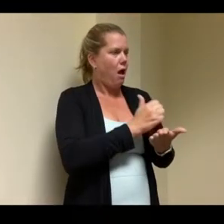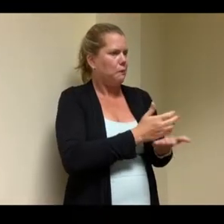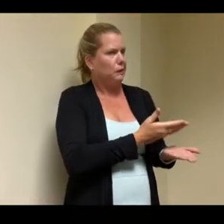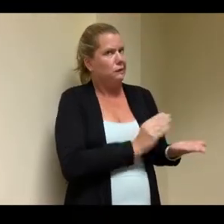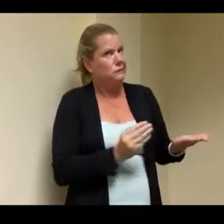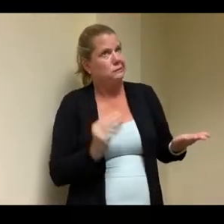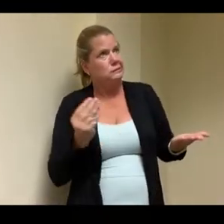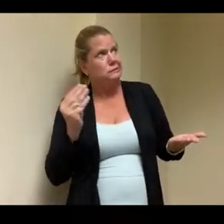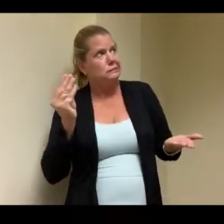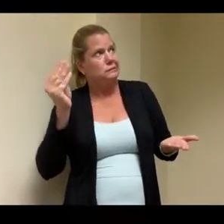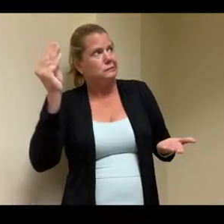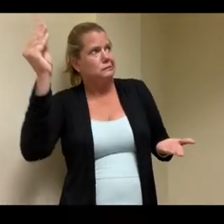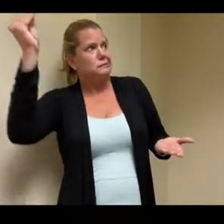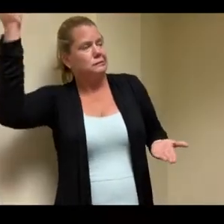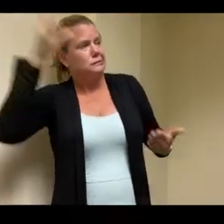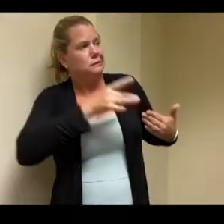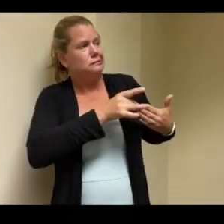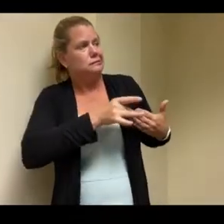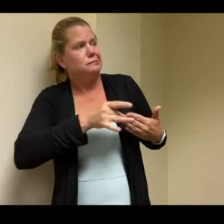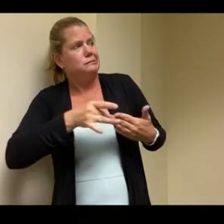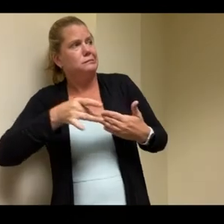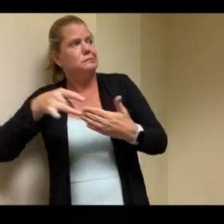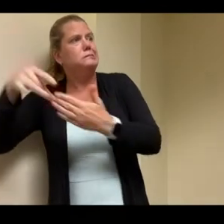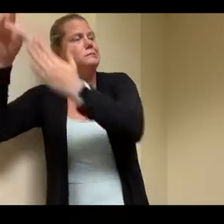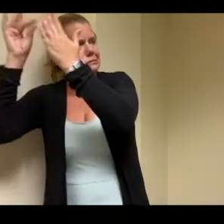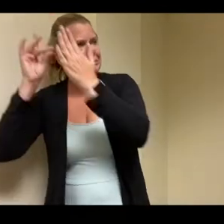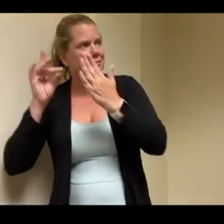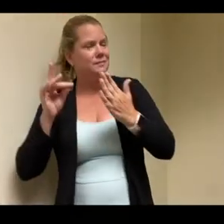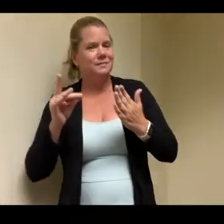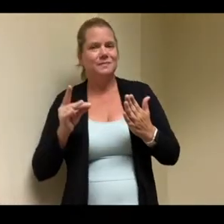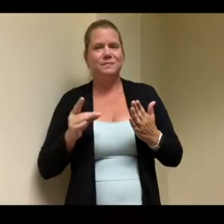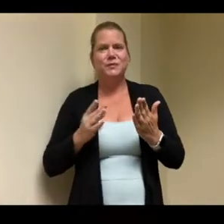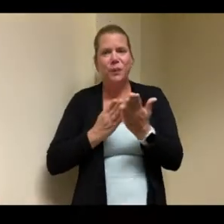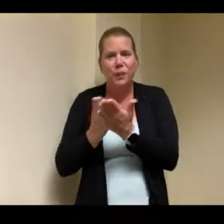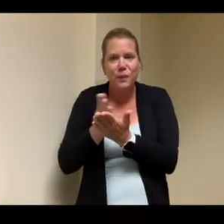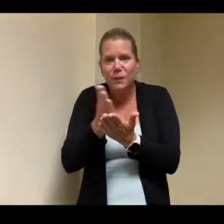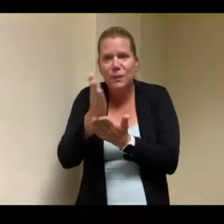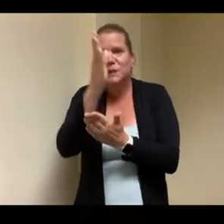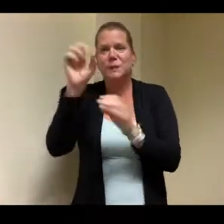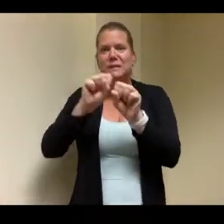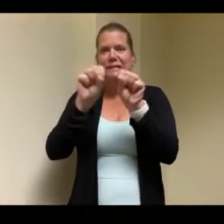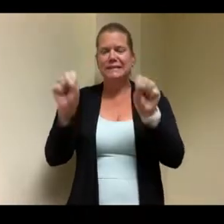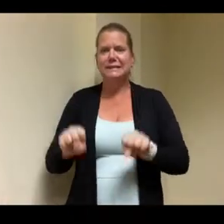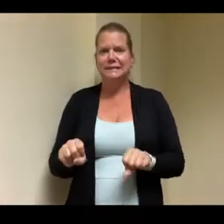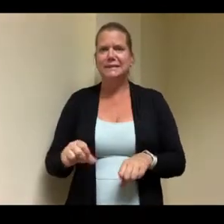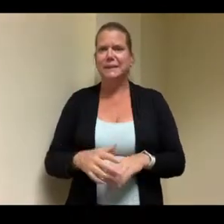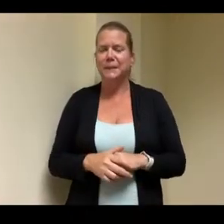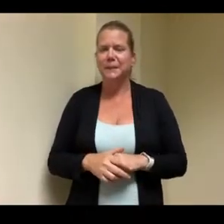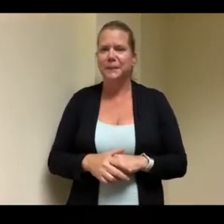that and um and like you said joe the quality of life is amazing and we all take it for